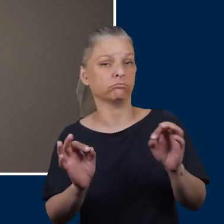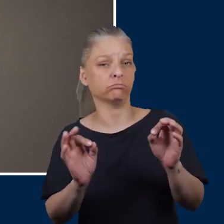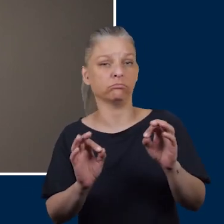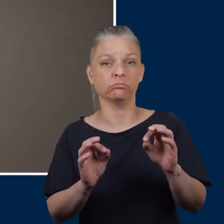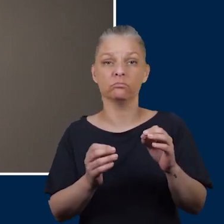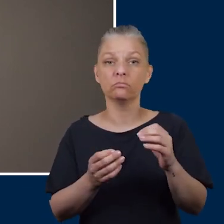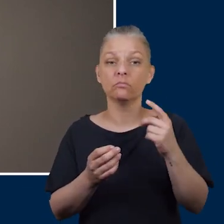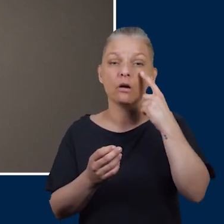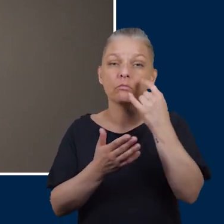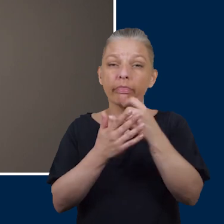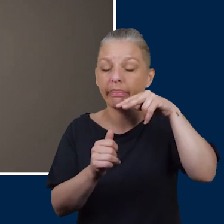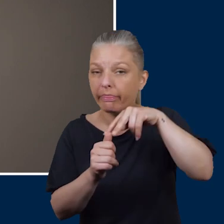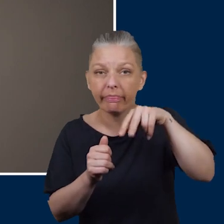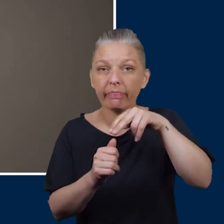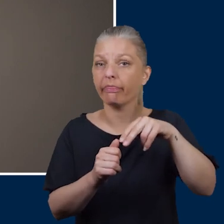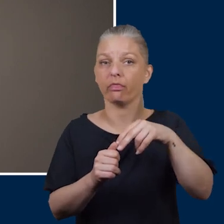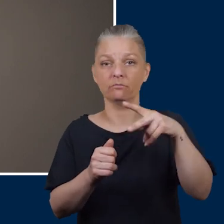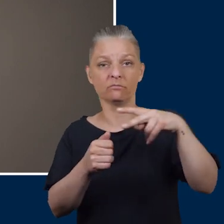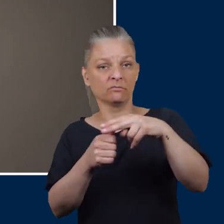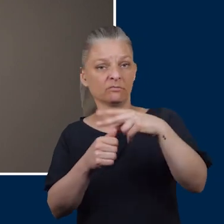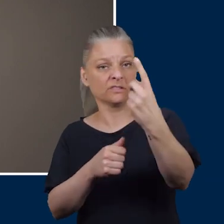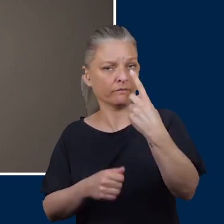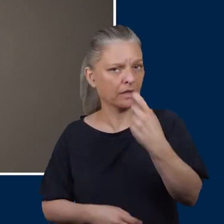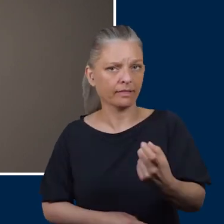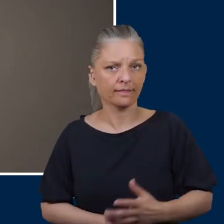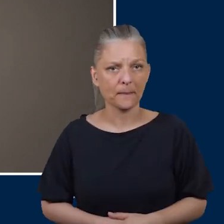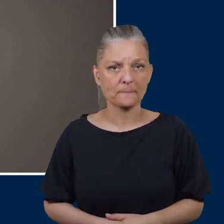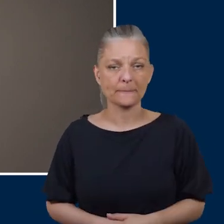Cut straight across and if there are any sharp edges file them with an emery board.